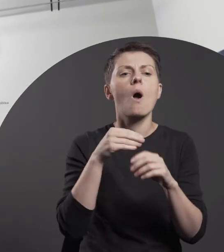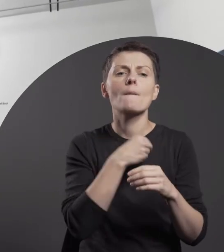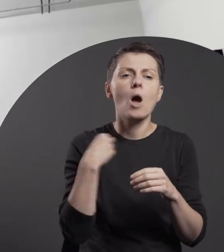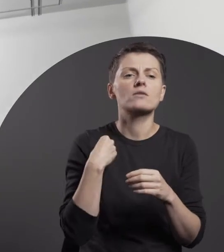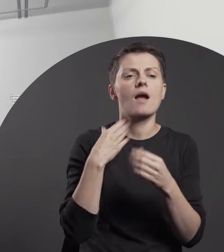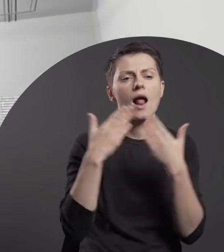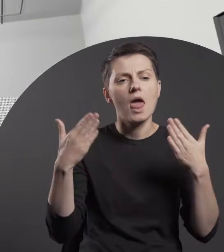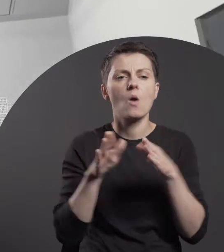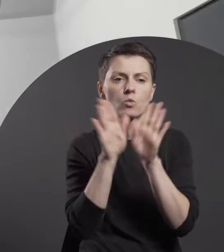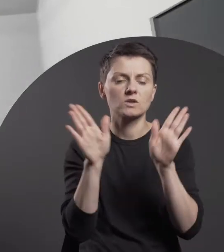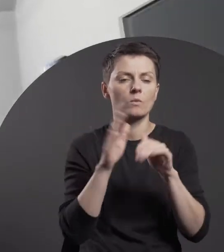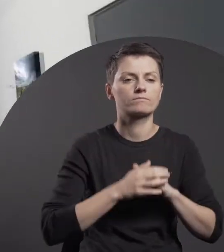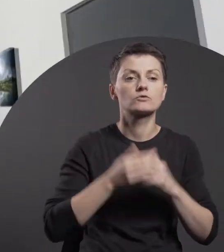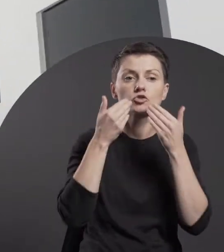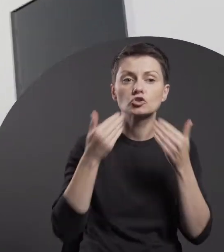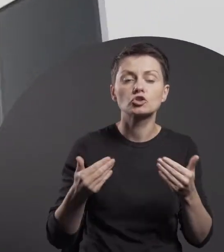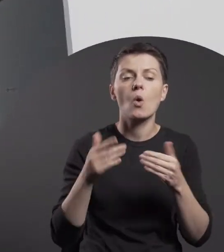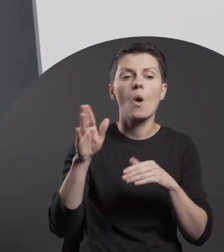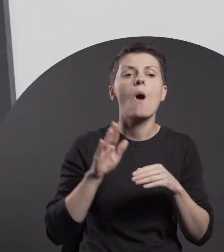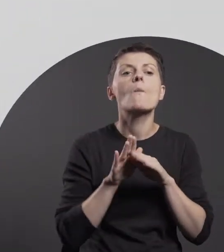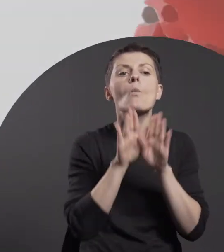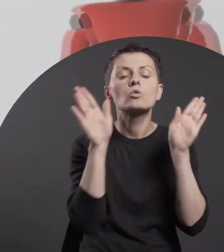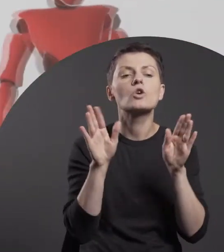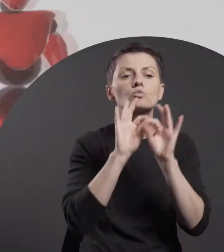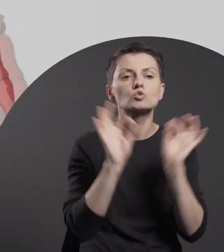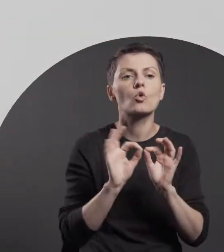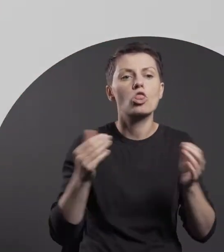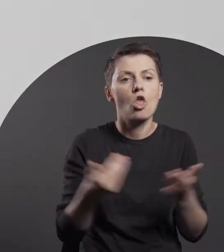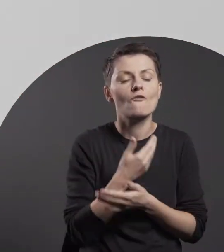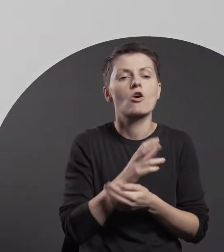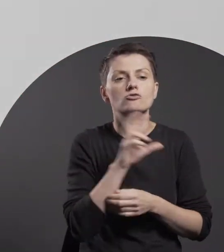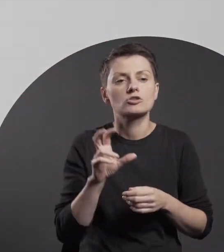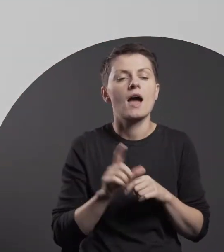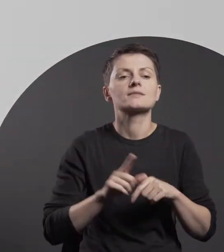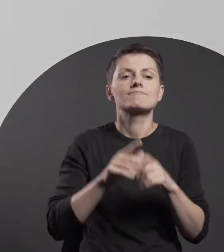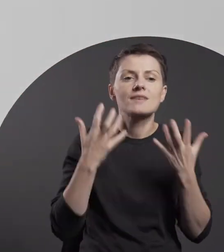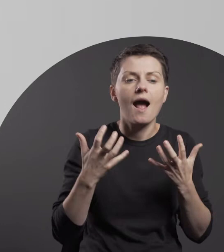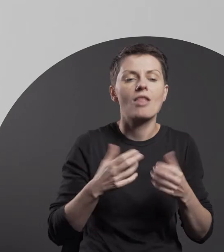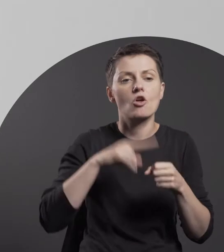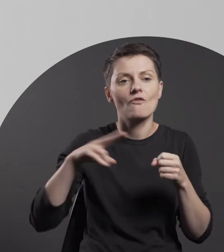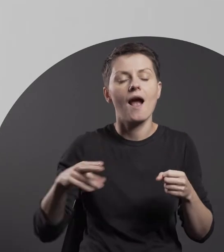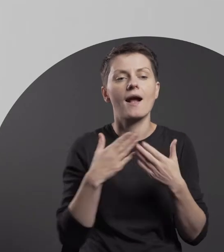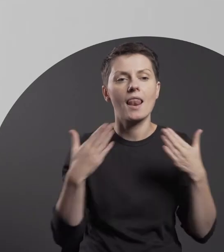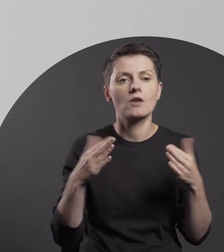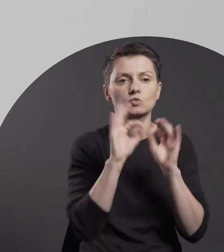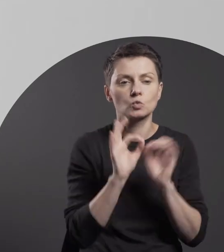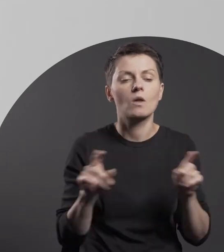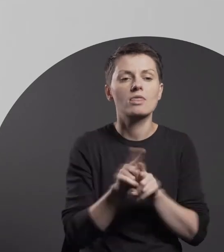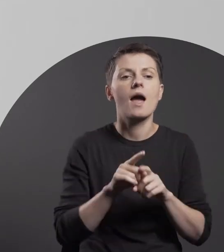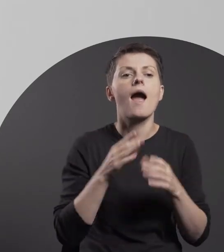We are grateful to our partners for making the works from their collections available to the general public: the Arsenał Gallery in Białystok,